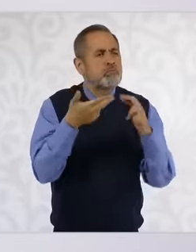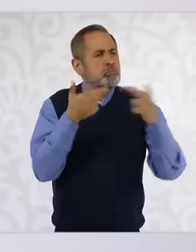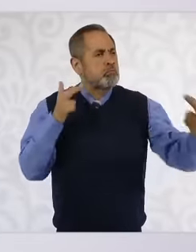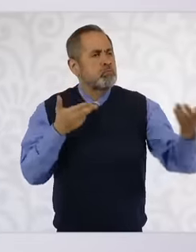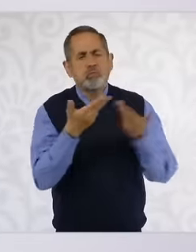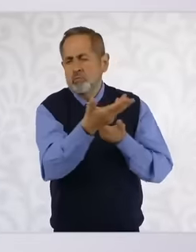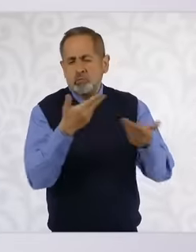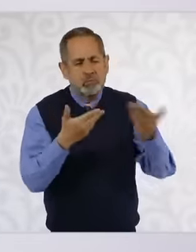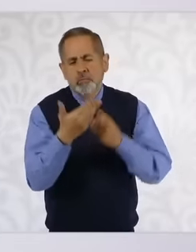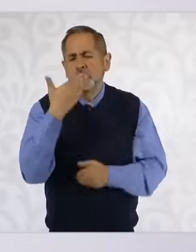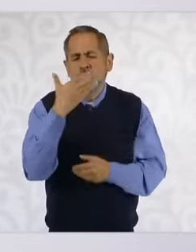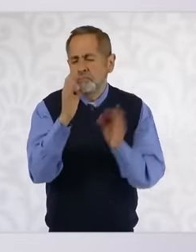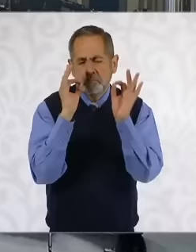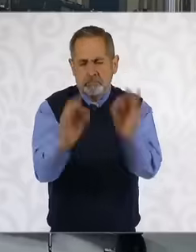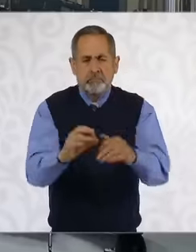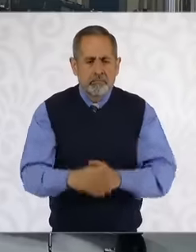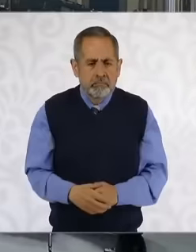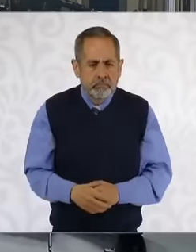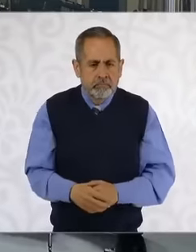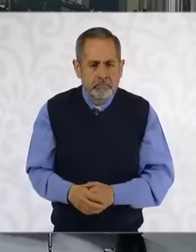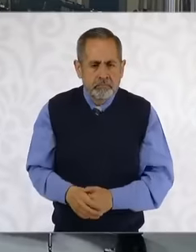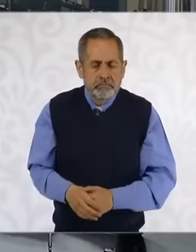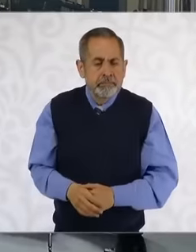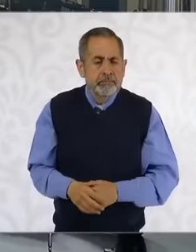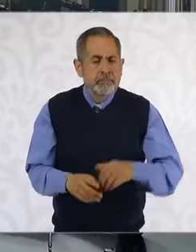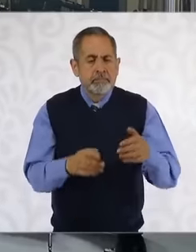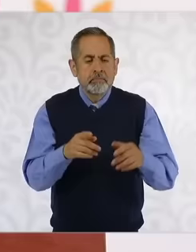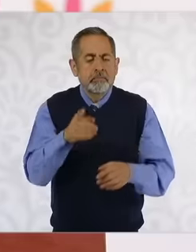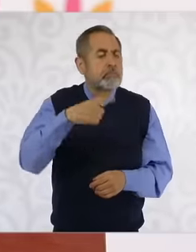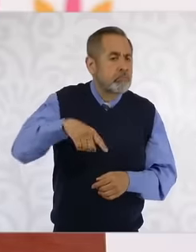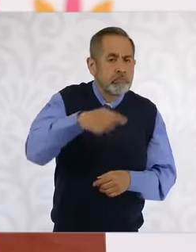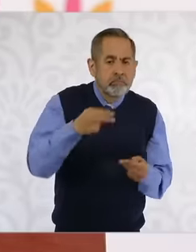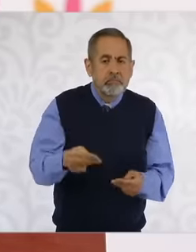also tranquility of the markets doctor tranquility to the markets tranquility to everyone